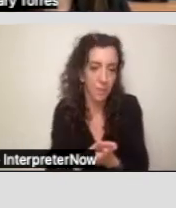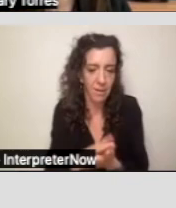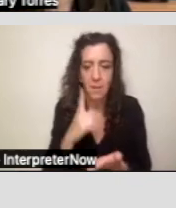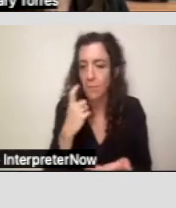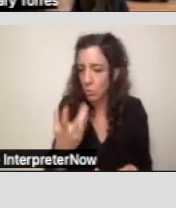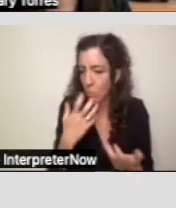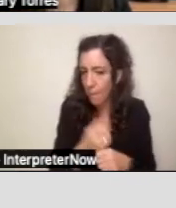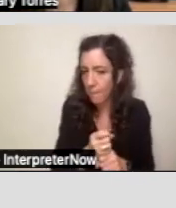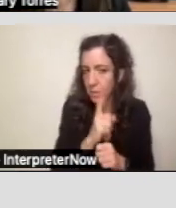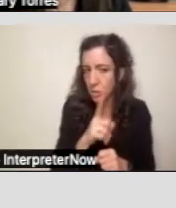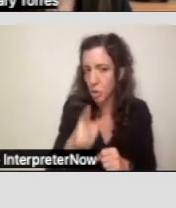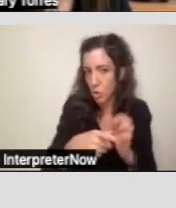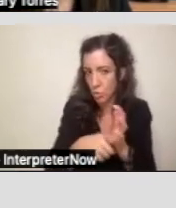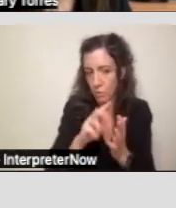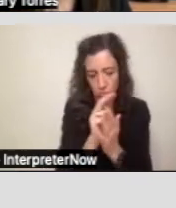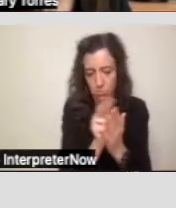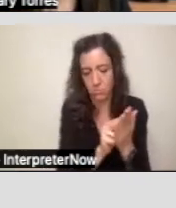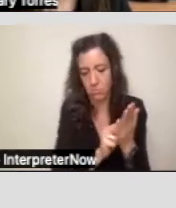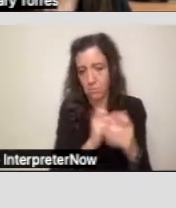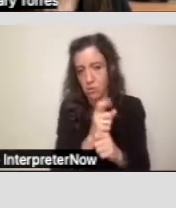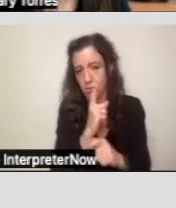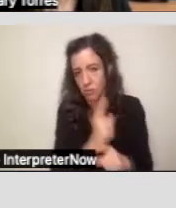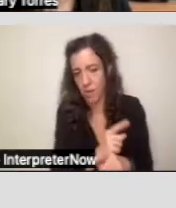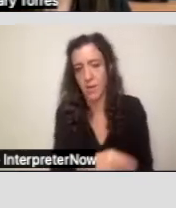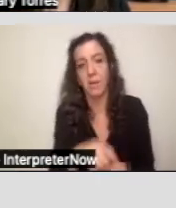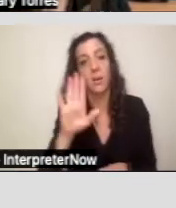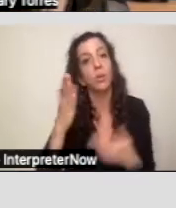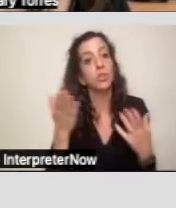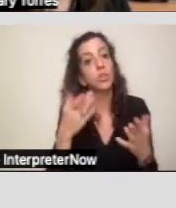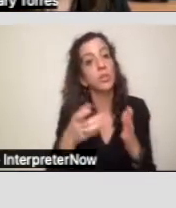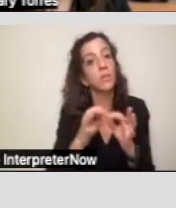sure you review it, and your service coordinator should give it to you in the language that